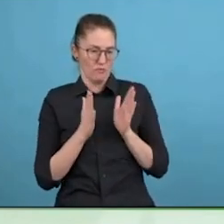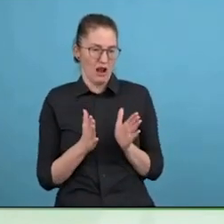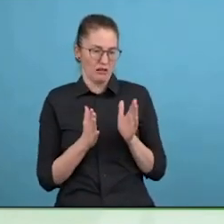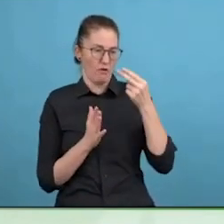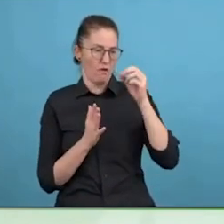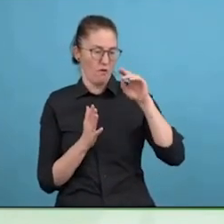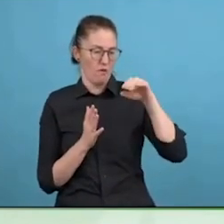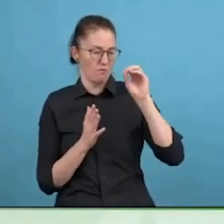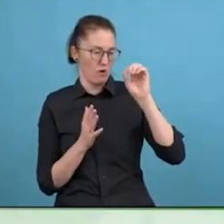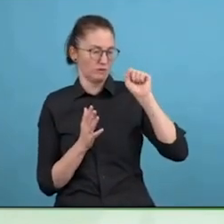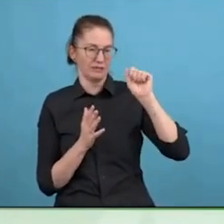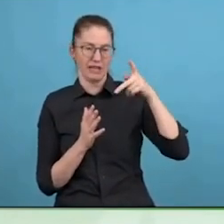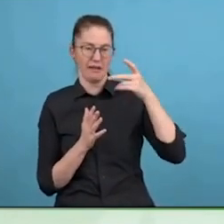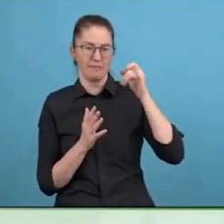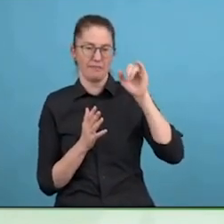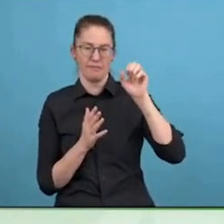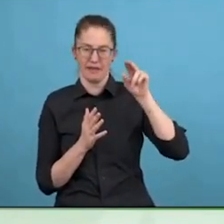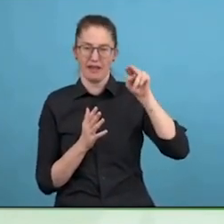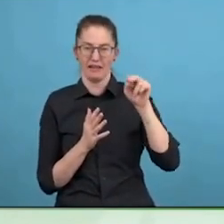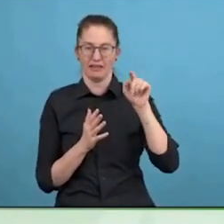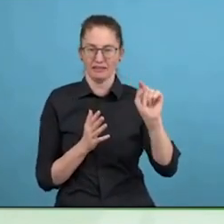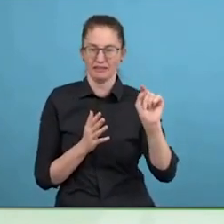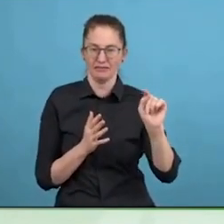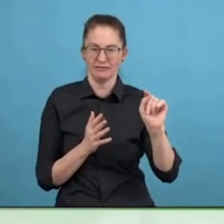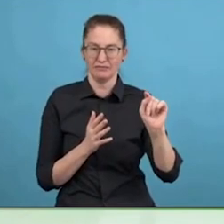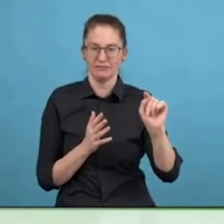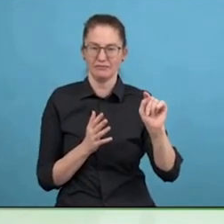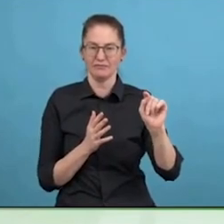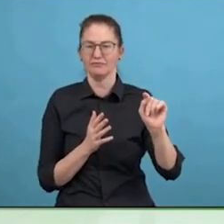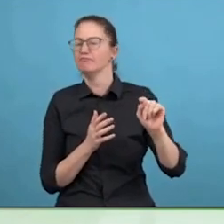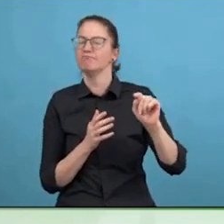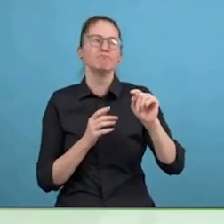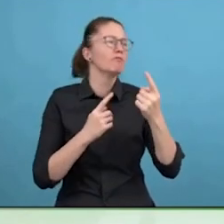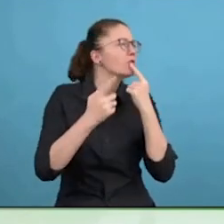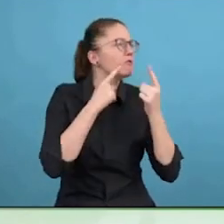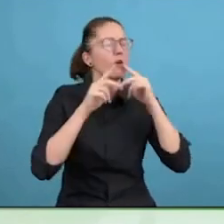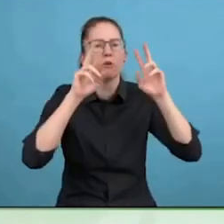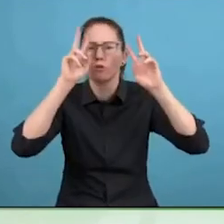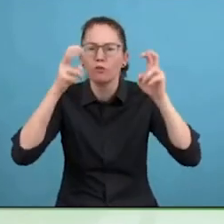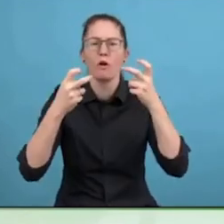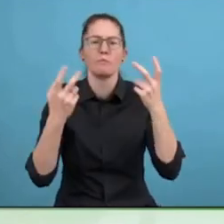Where we all know about the social economy of why it is important and